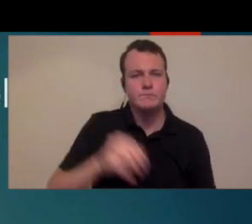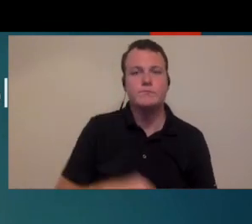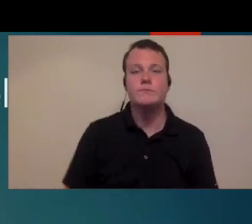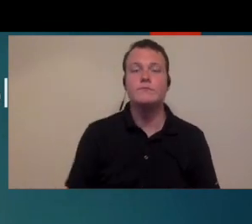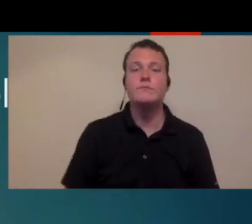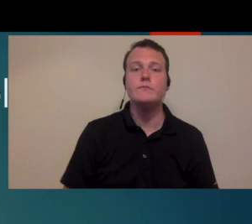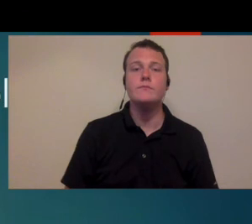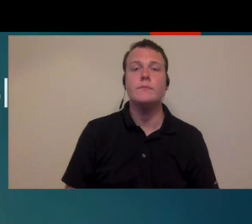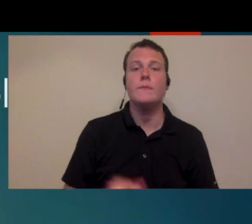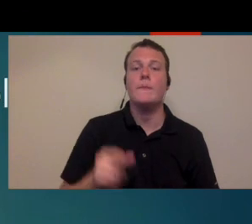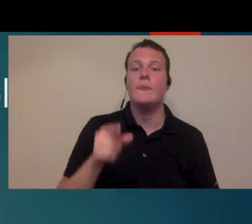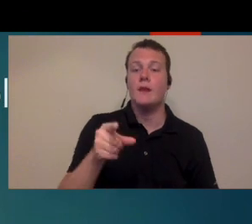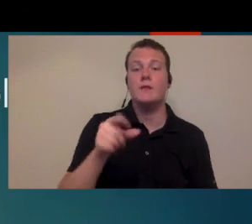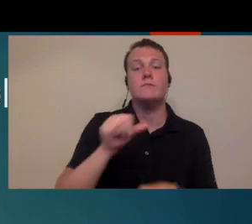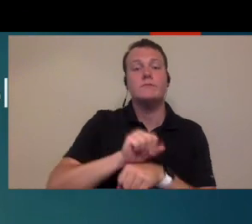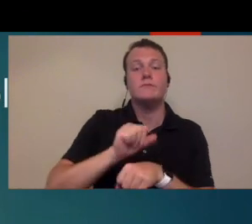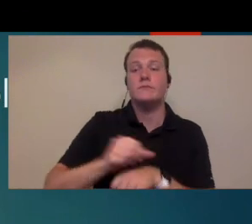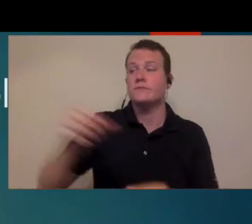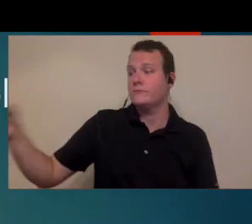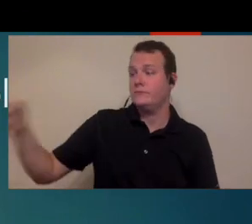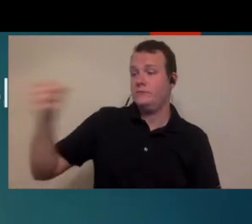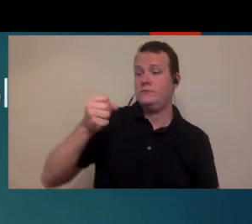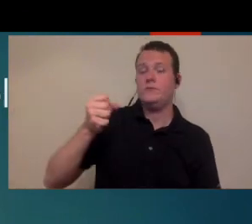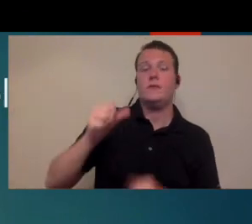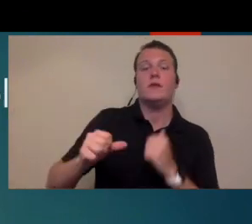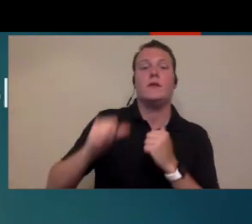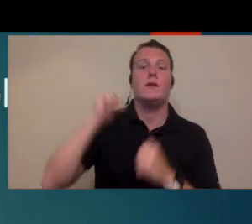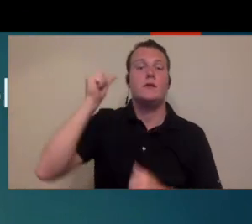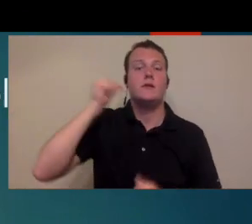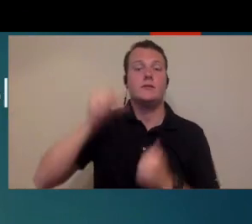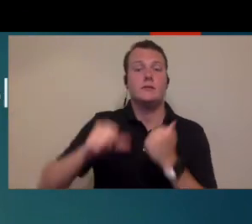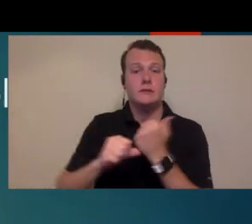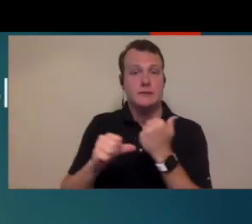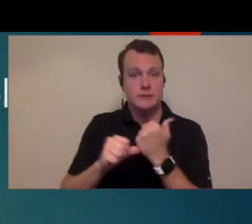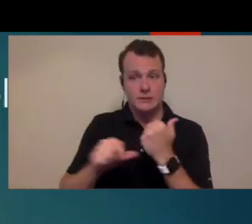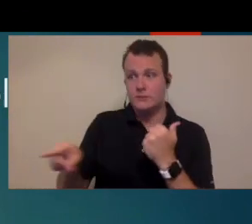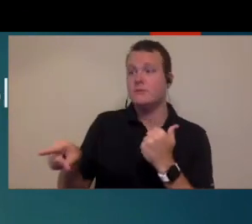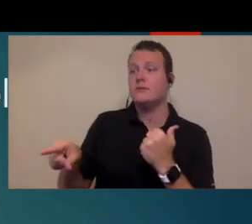that in mind. now if you were going to employ maybe an audiology assistant who